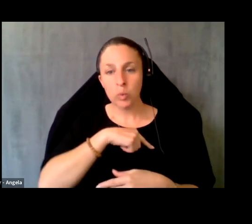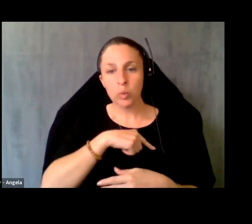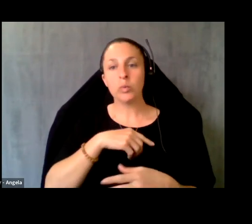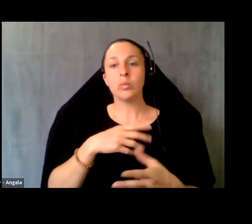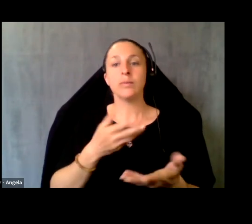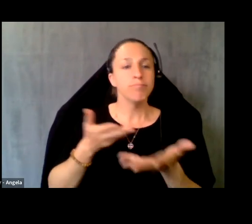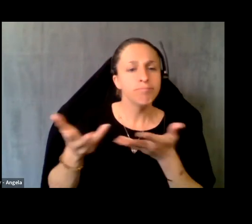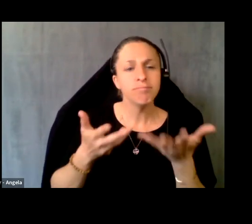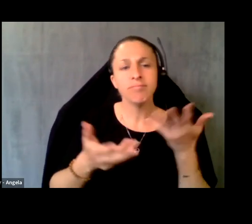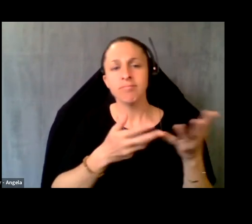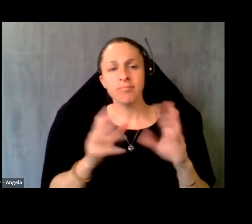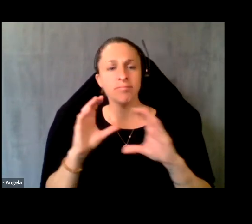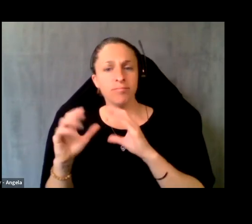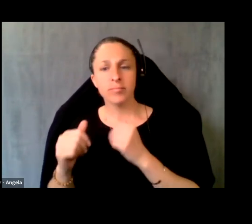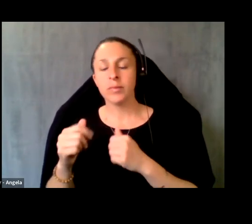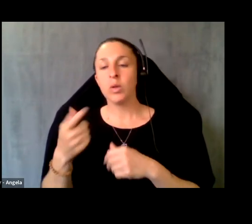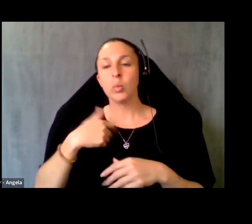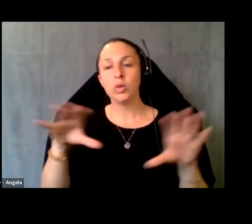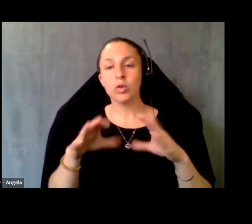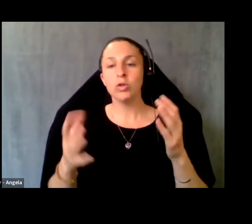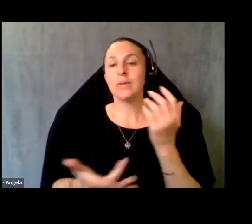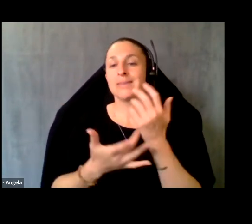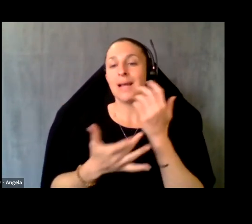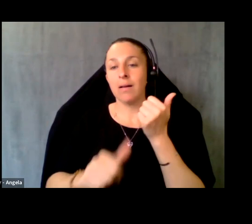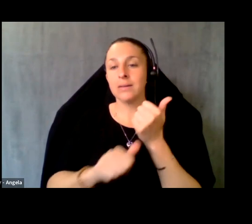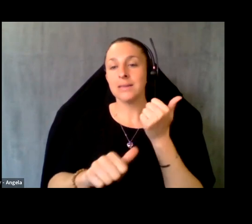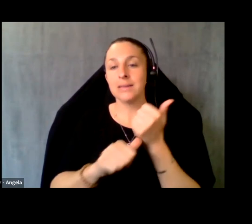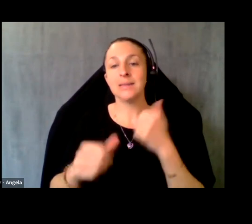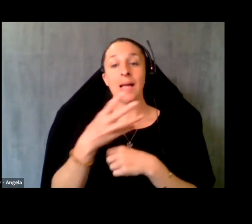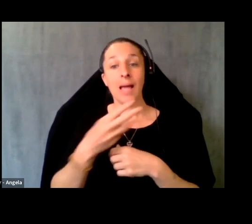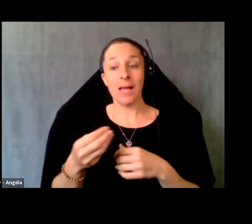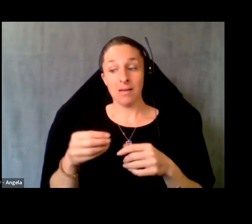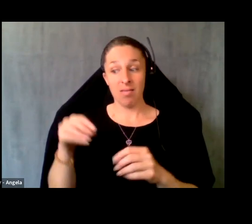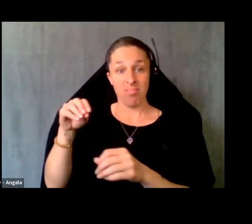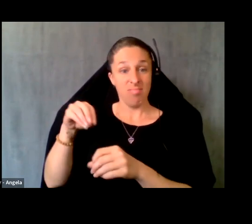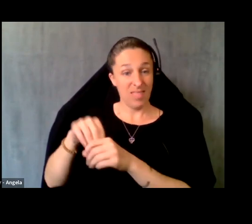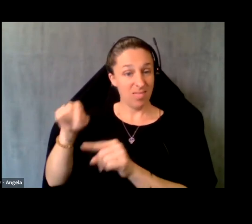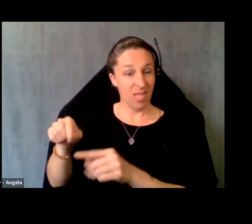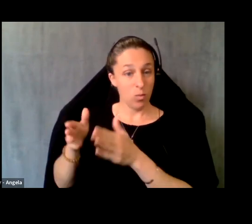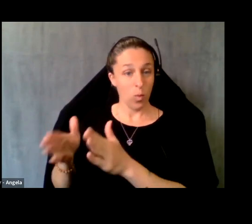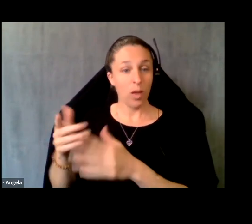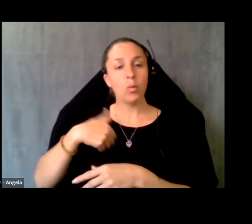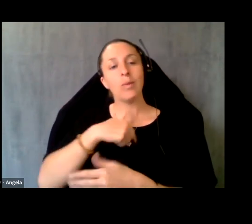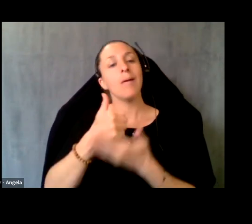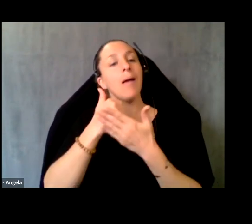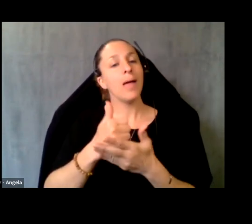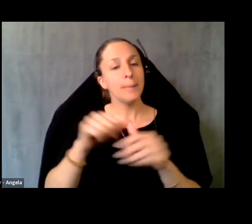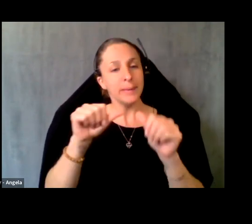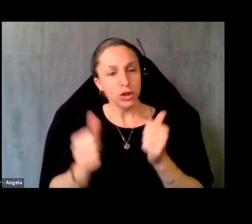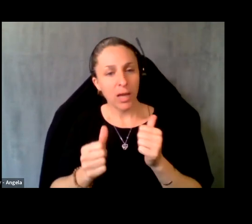we do technical assistance, and in that way we help shape and foreign policy through these